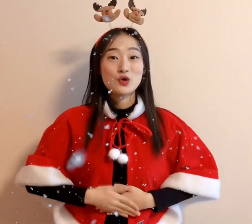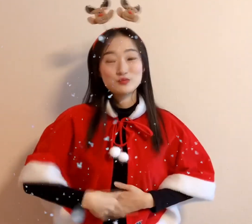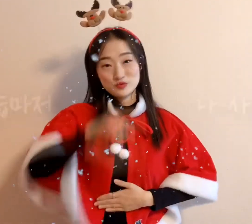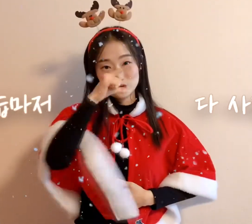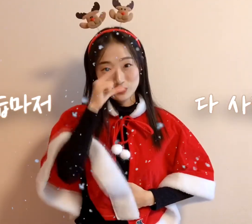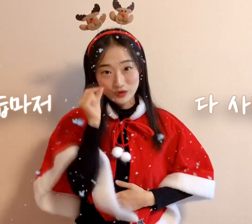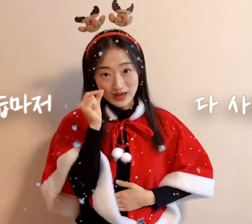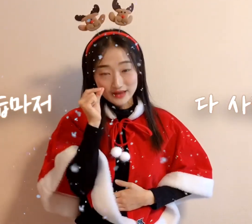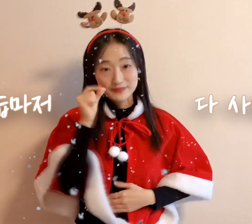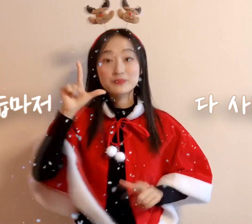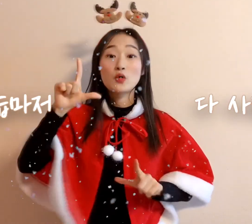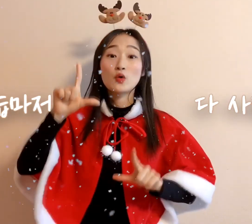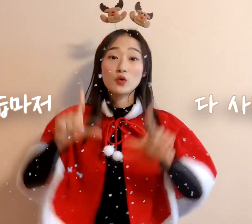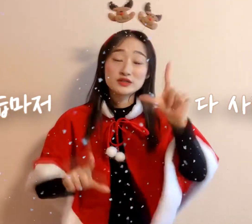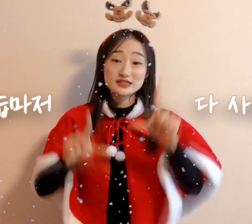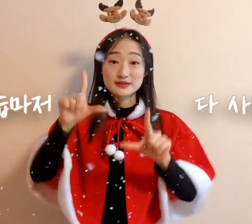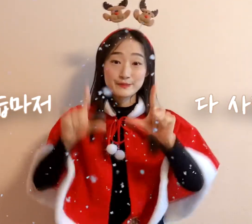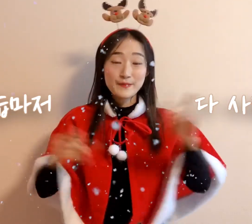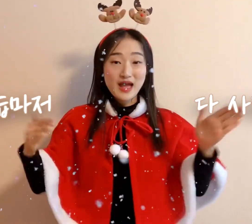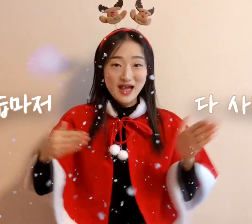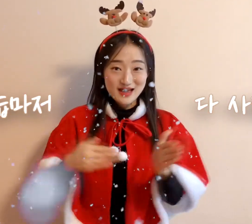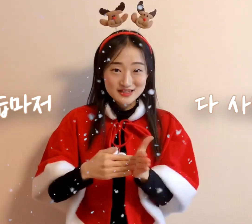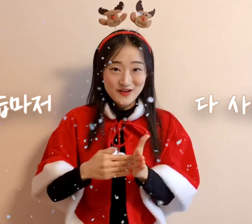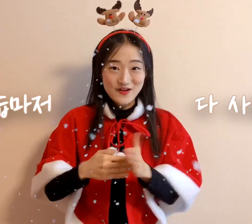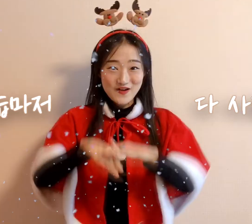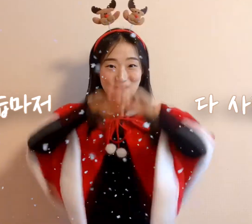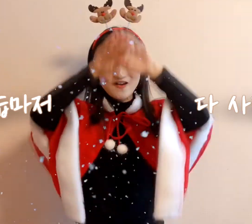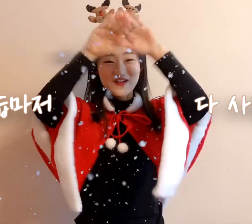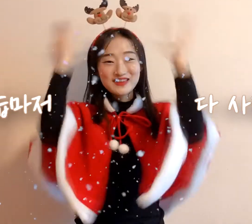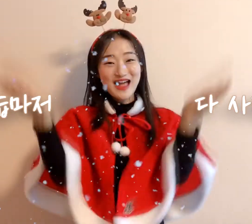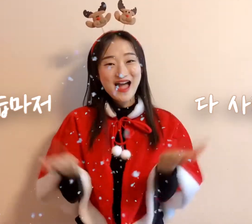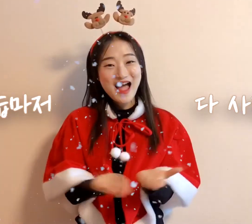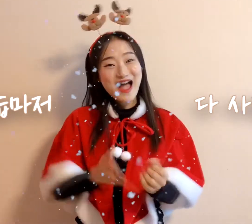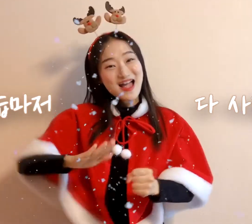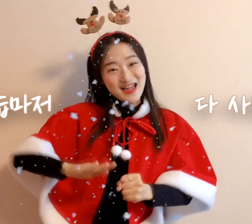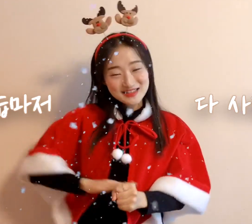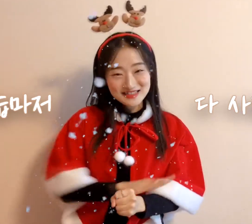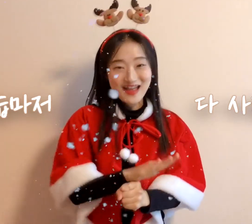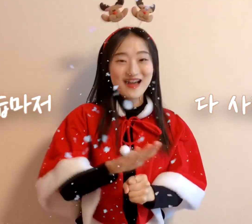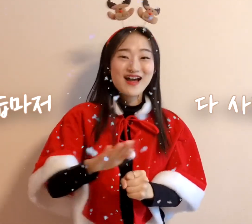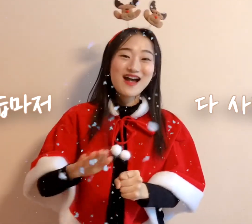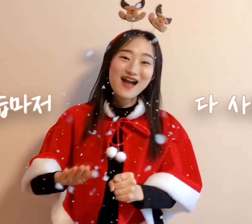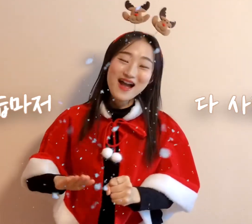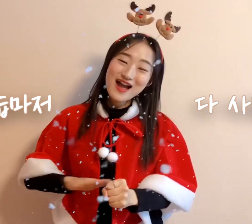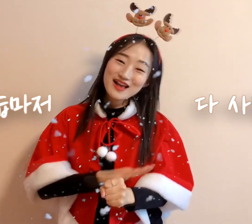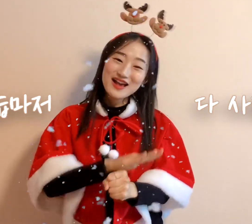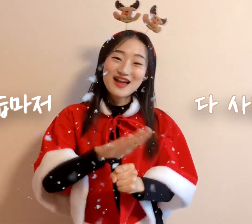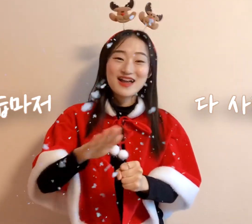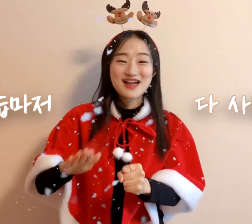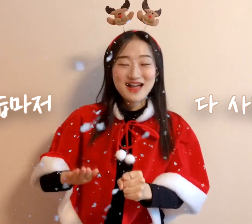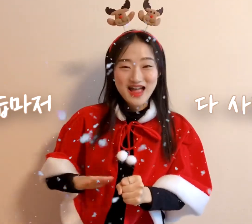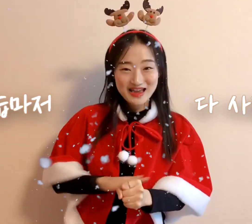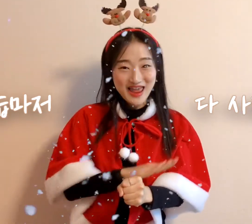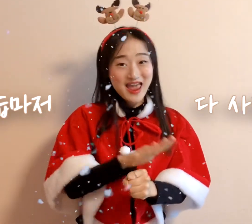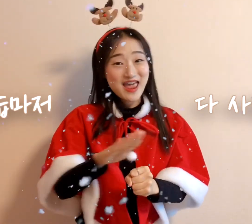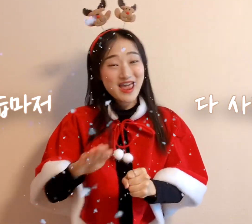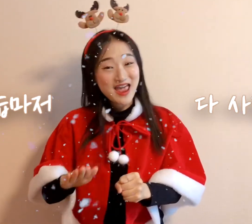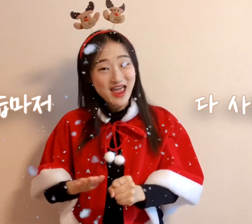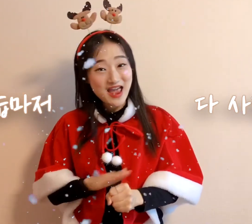And we love you regardless of your shortcomings